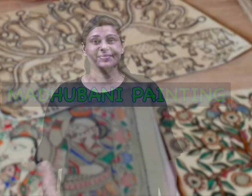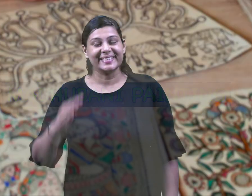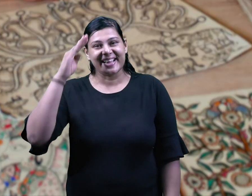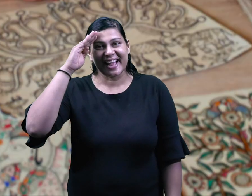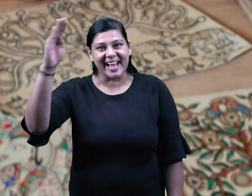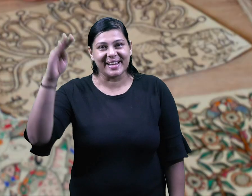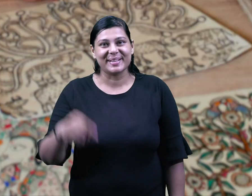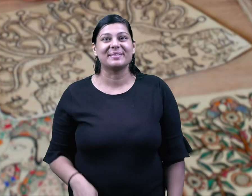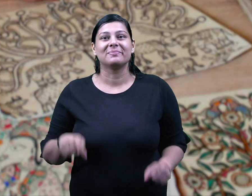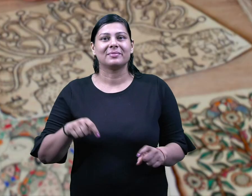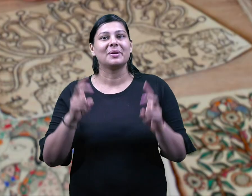Hello everyone!